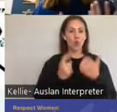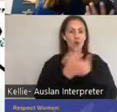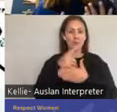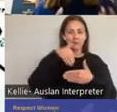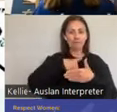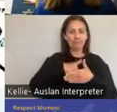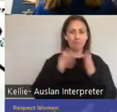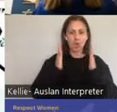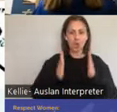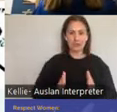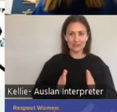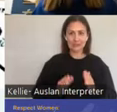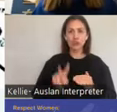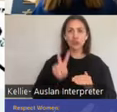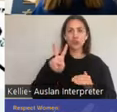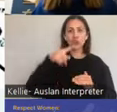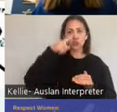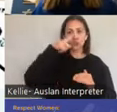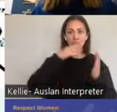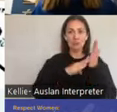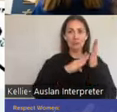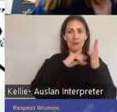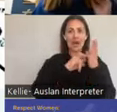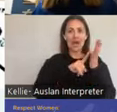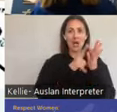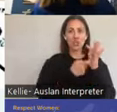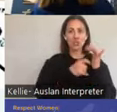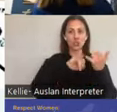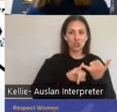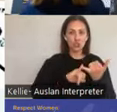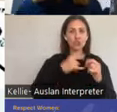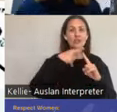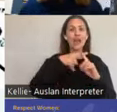There is a Netflix series about it. So and there's also a couple of really